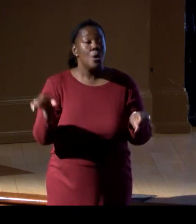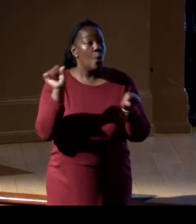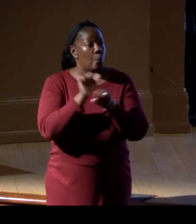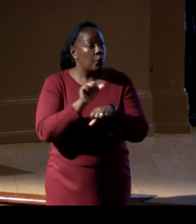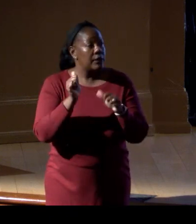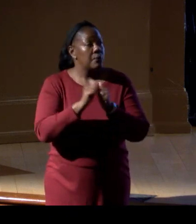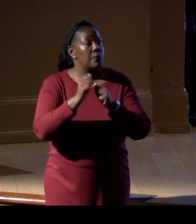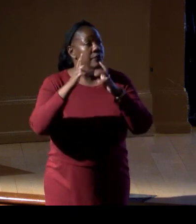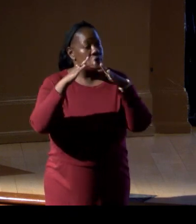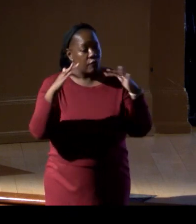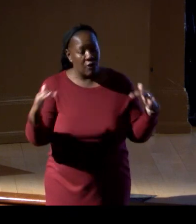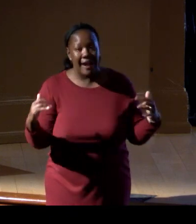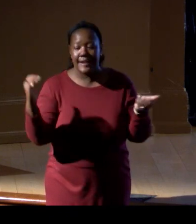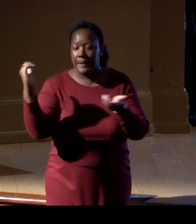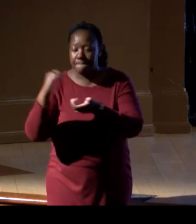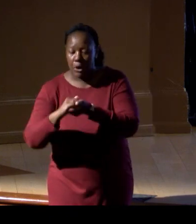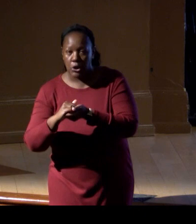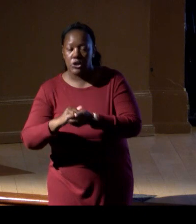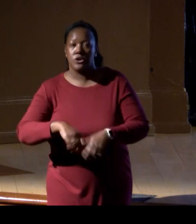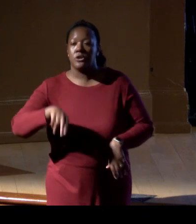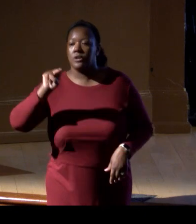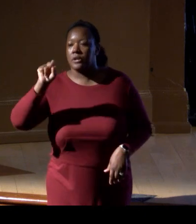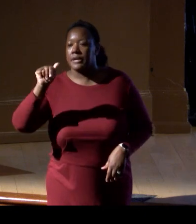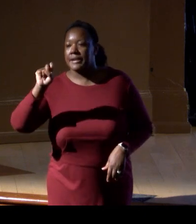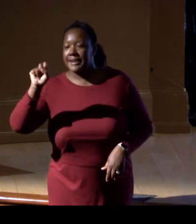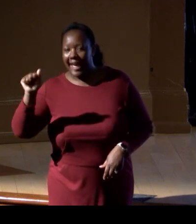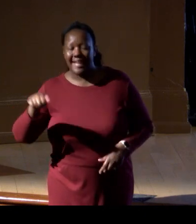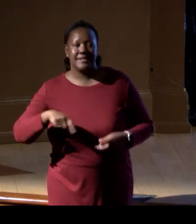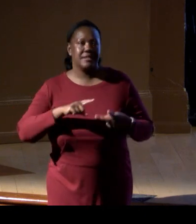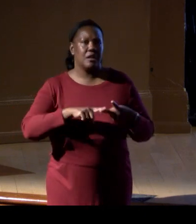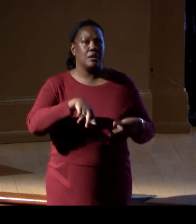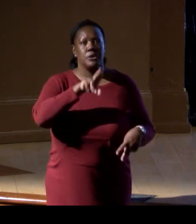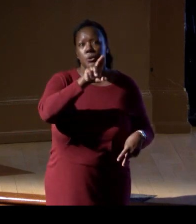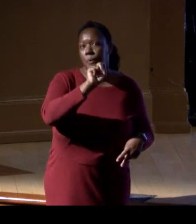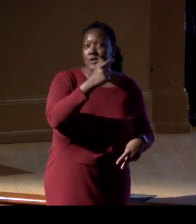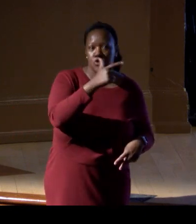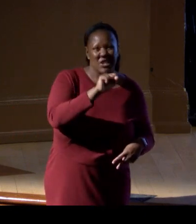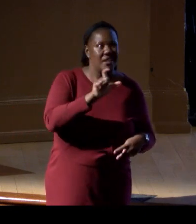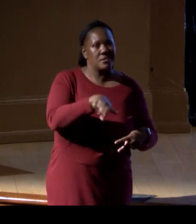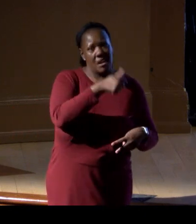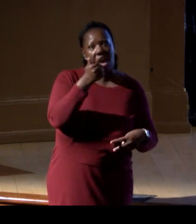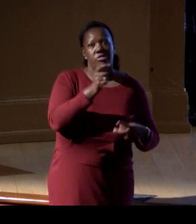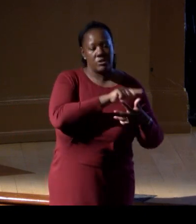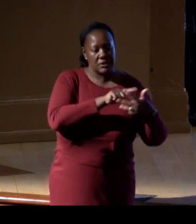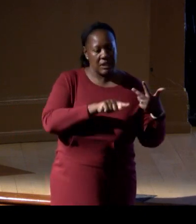including NASA, BOEM, and USGS, to curate these valuable samples.